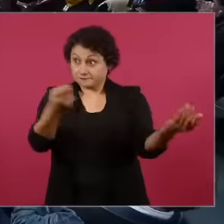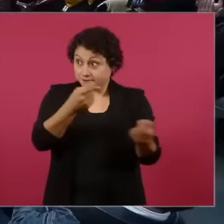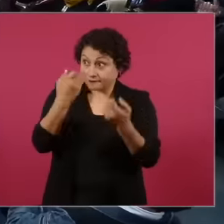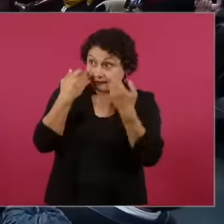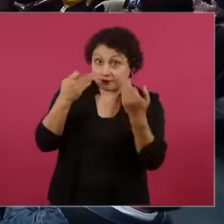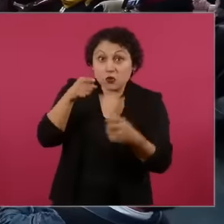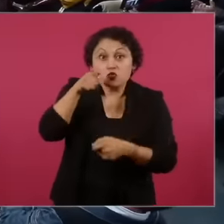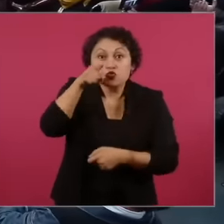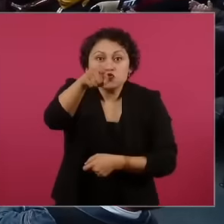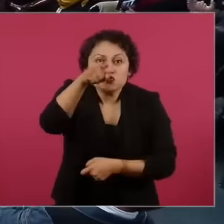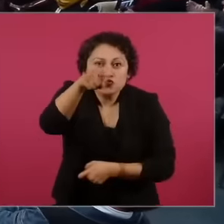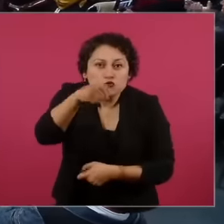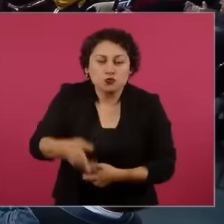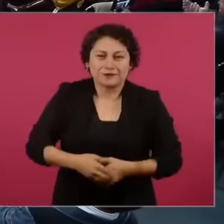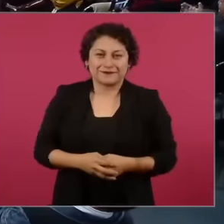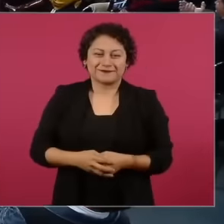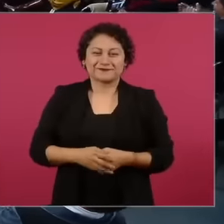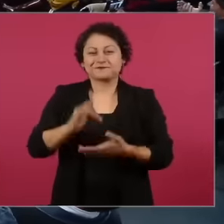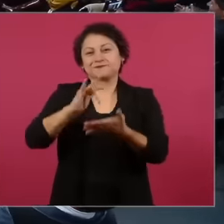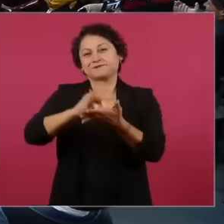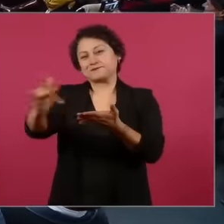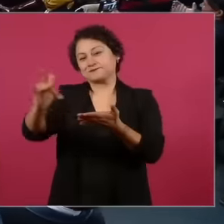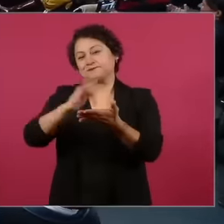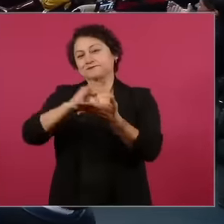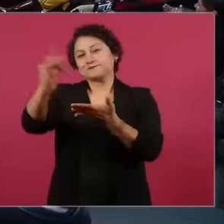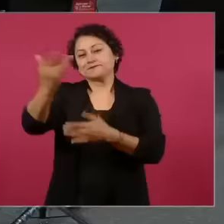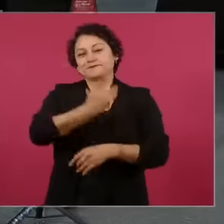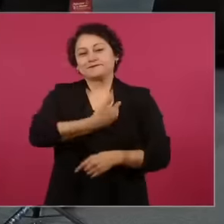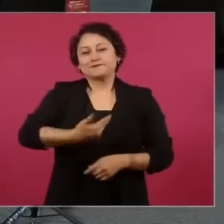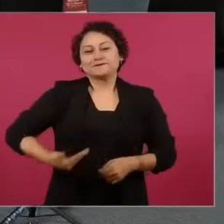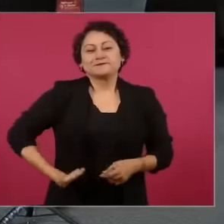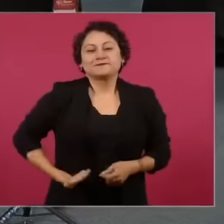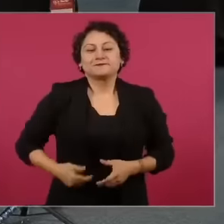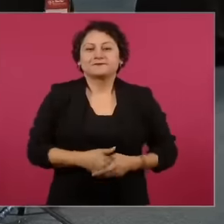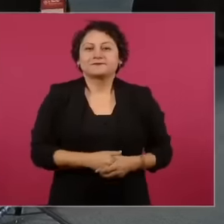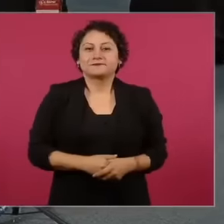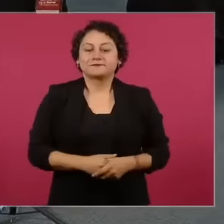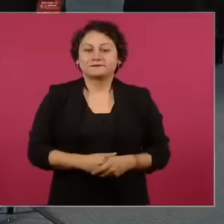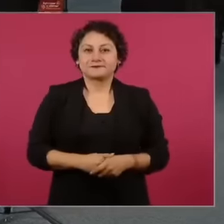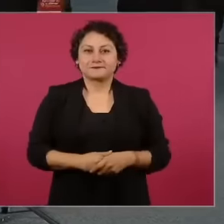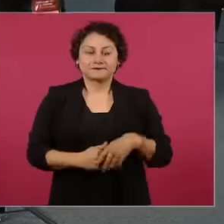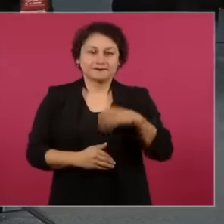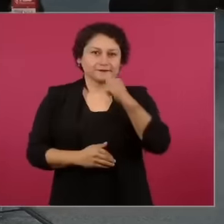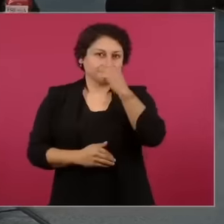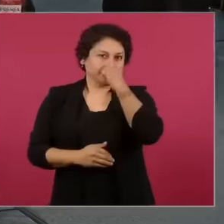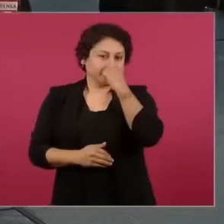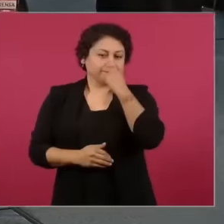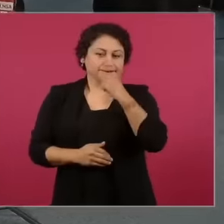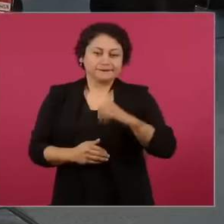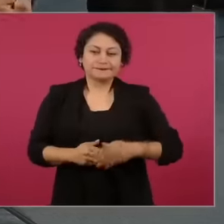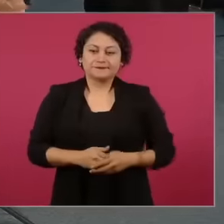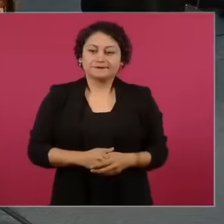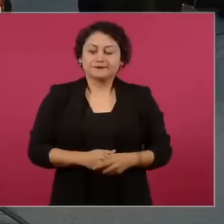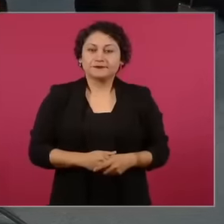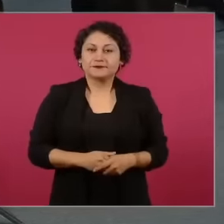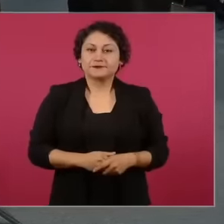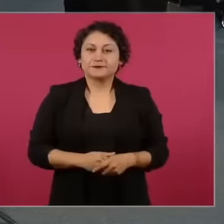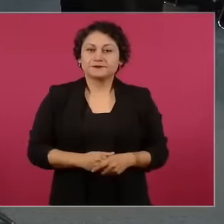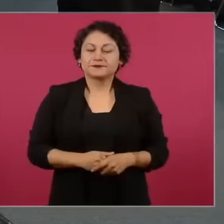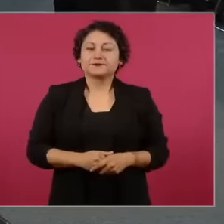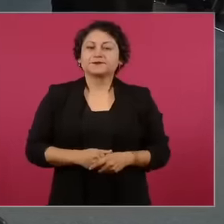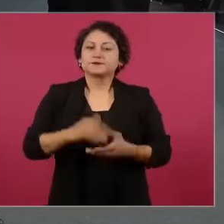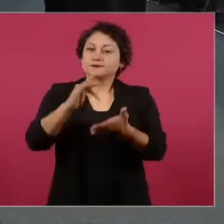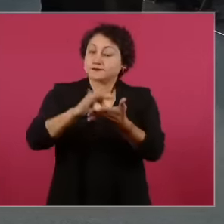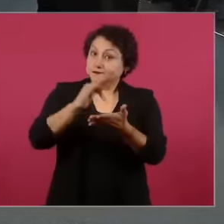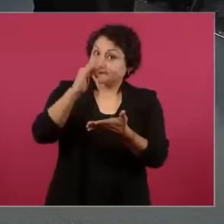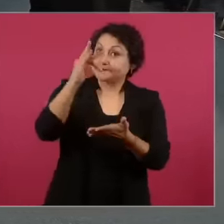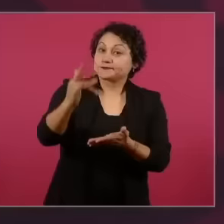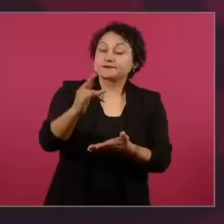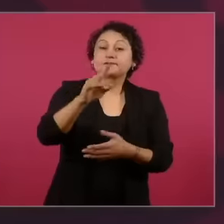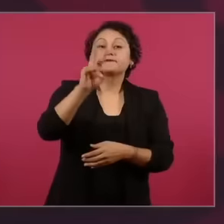President, and